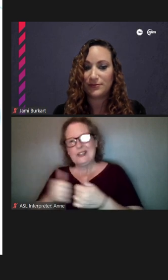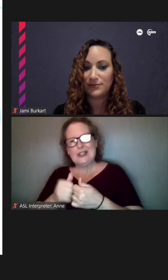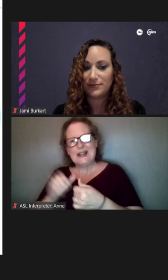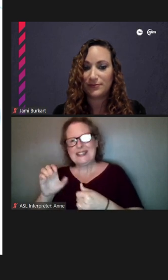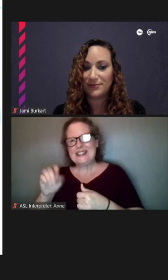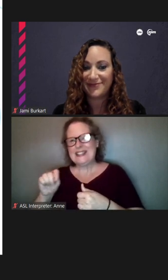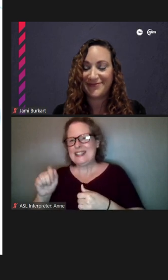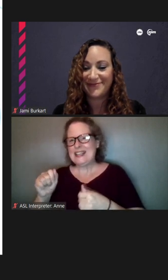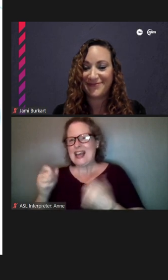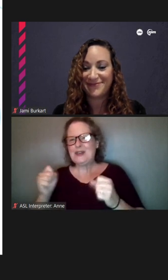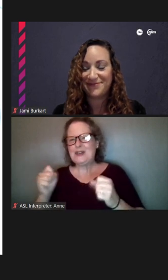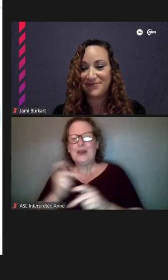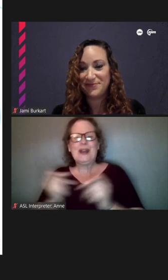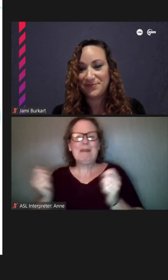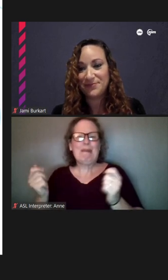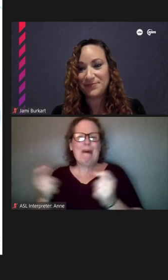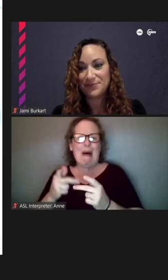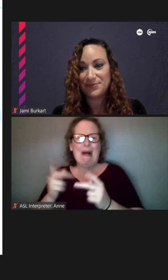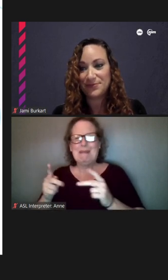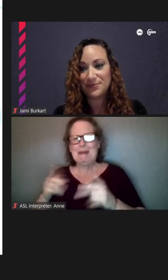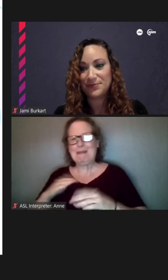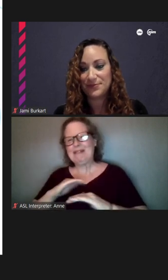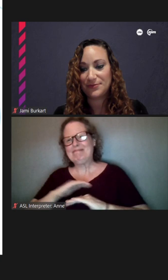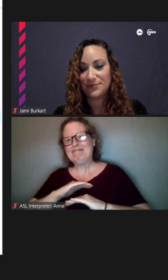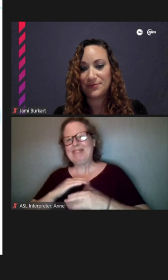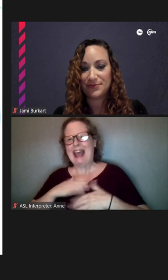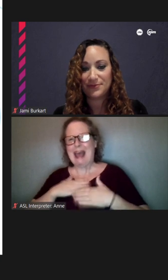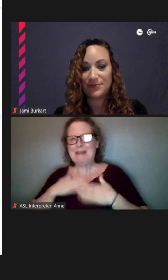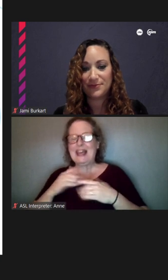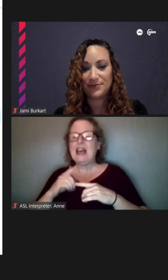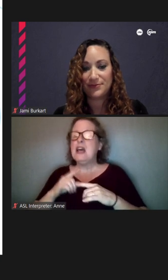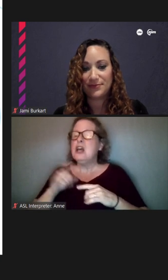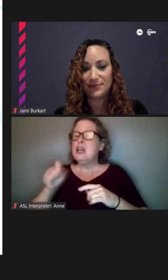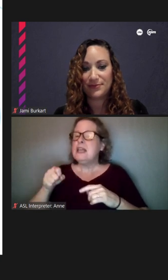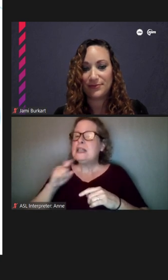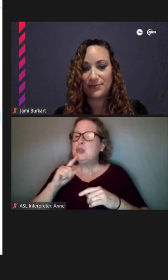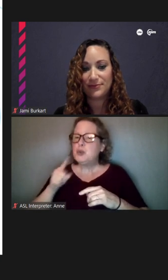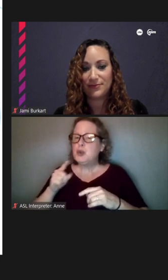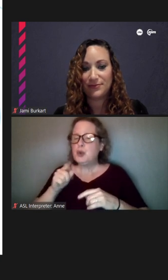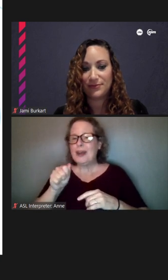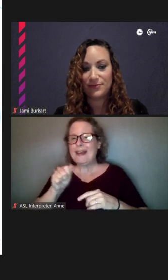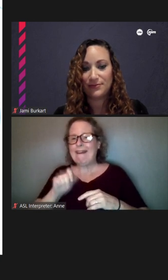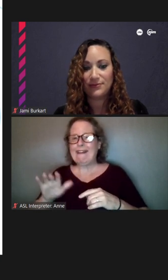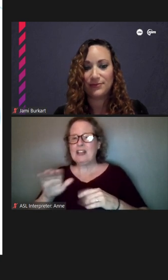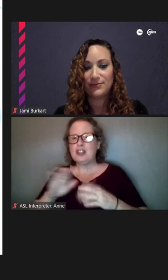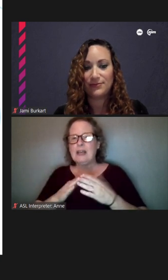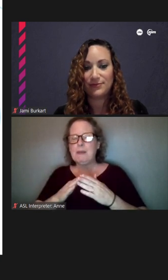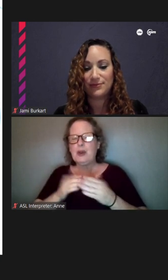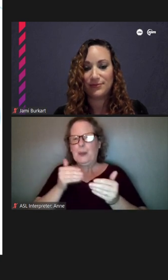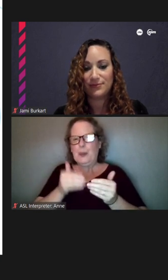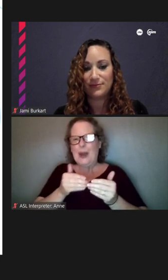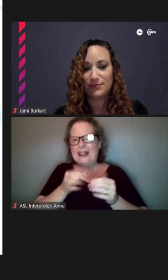happy. Yes, it's true that the Asian community is right adjacent to the Red Line stop at Argyle,